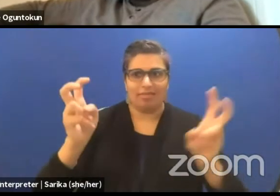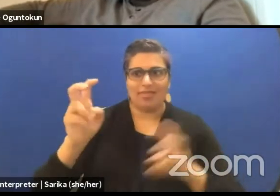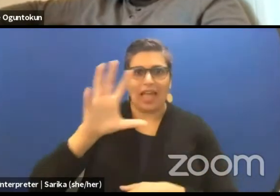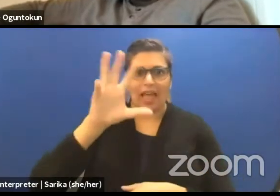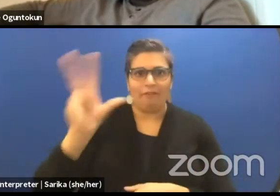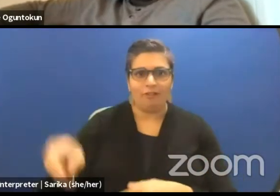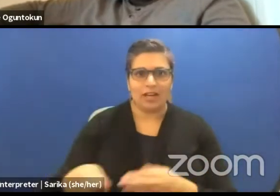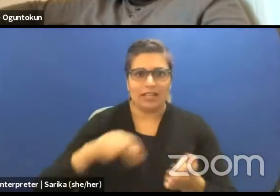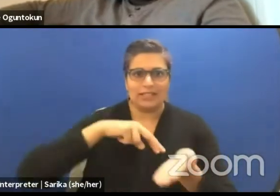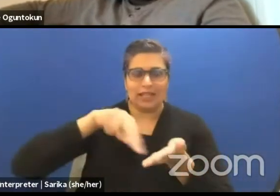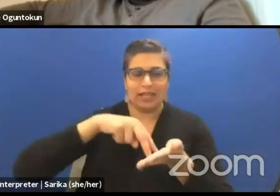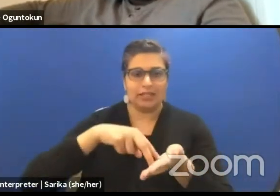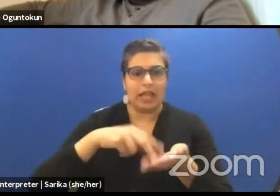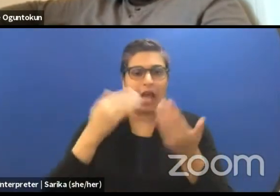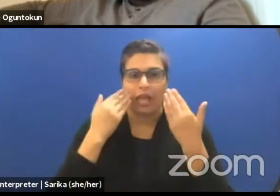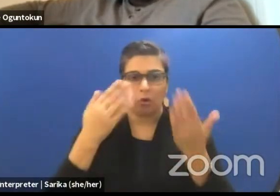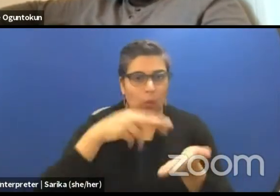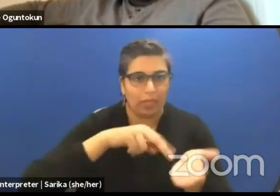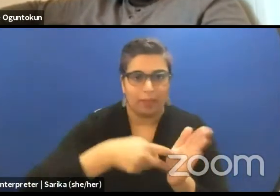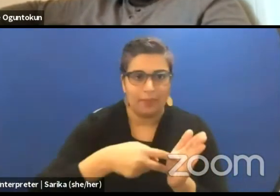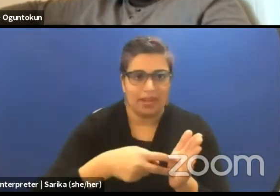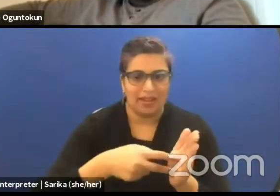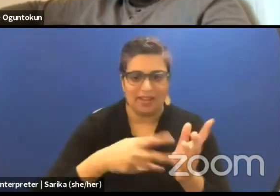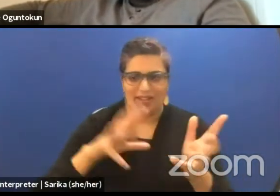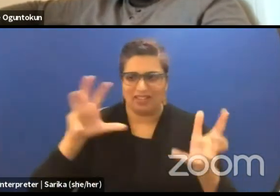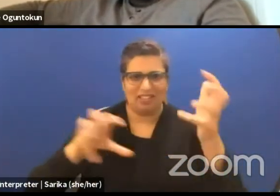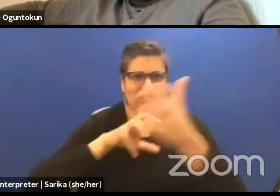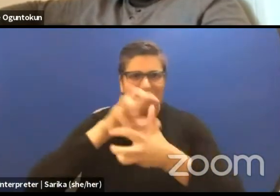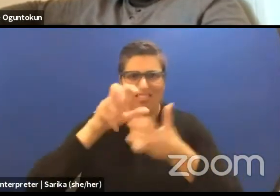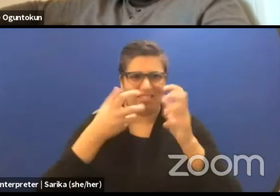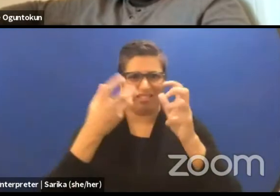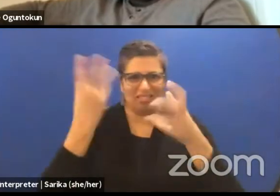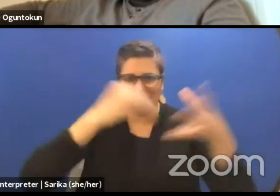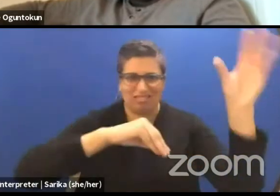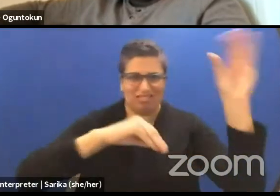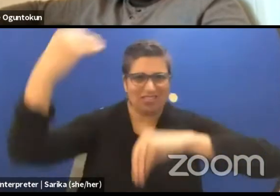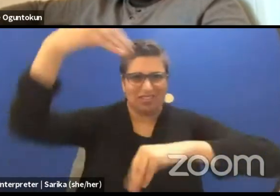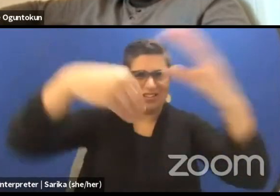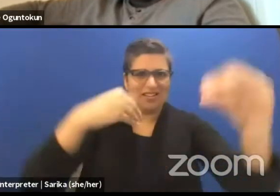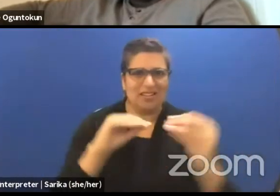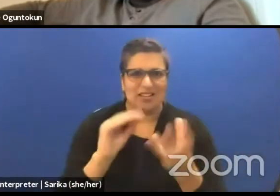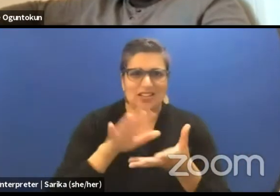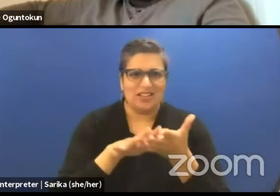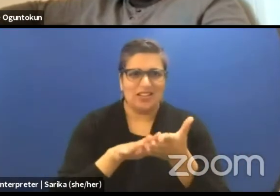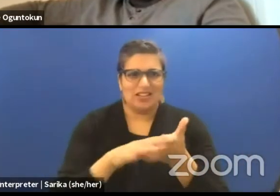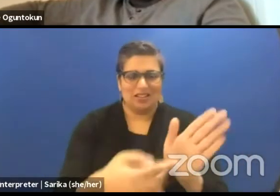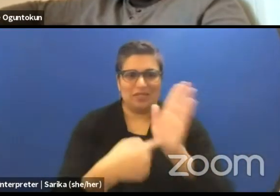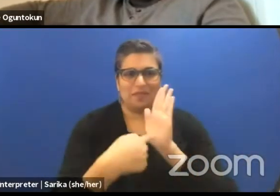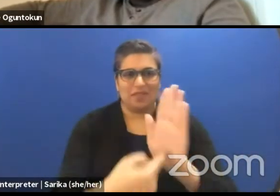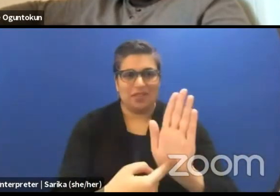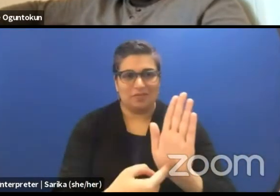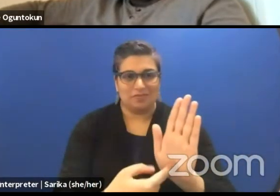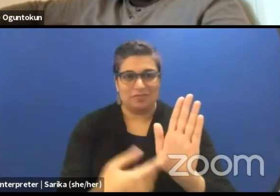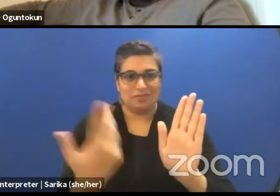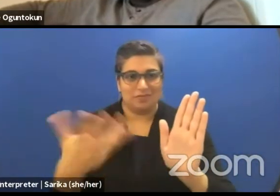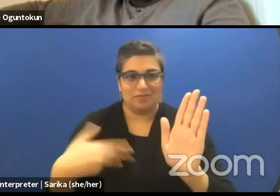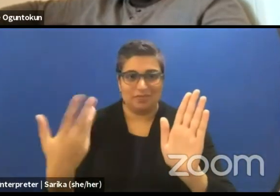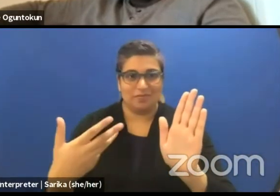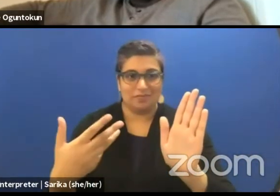is a kind of dance that is a mishmash of different things that is presented primarily to a Western context.